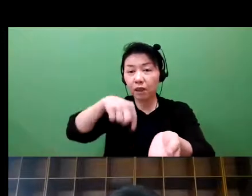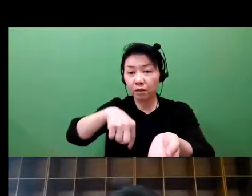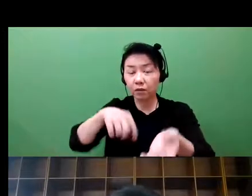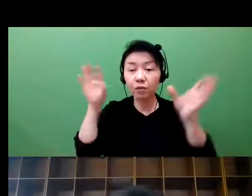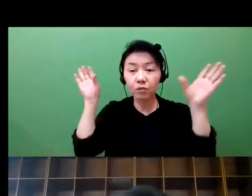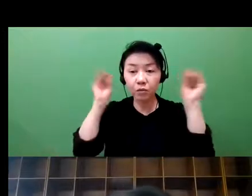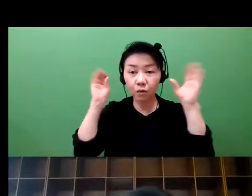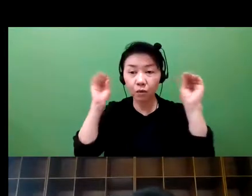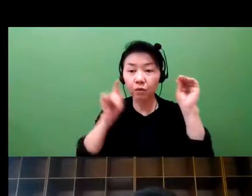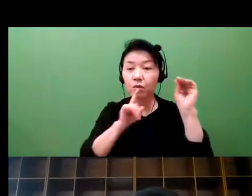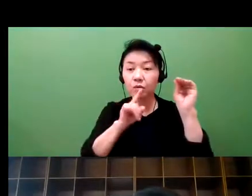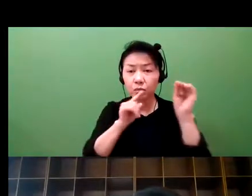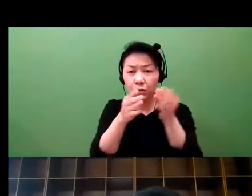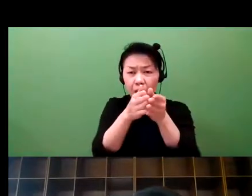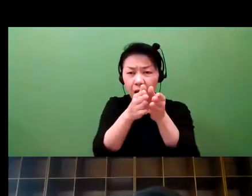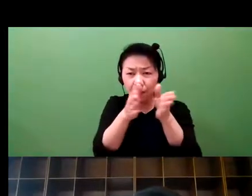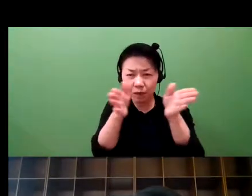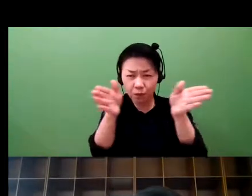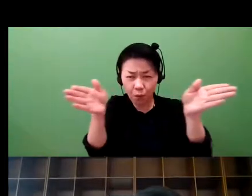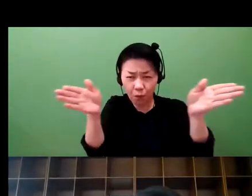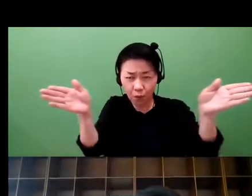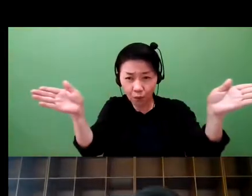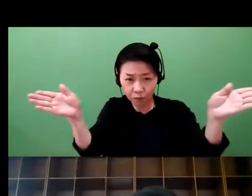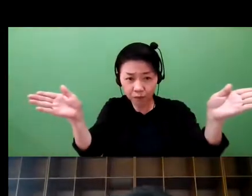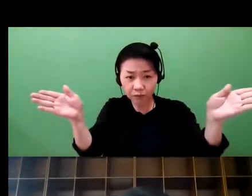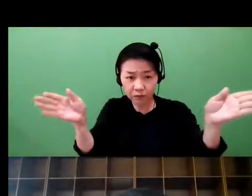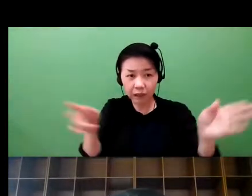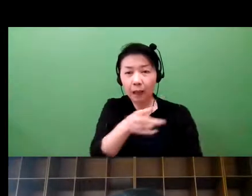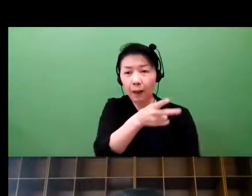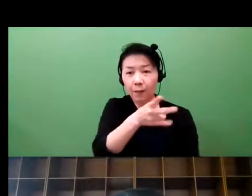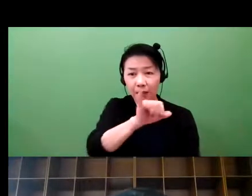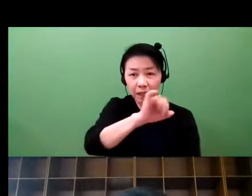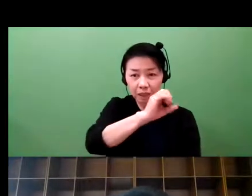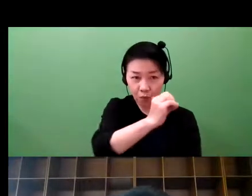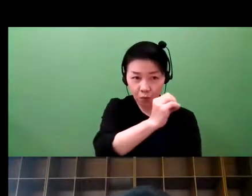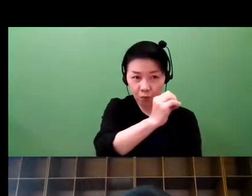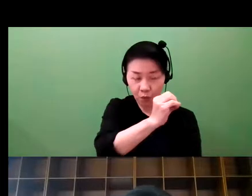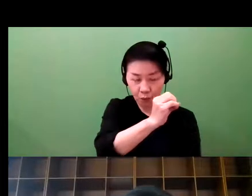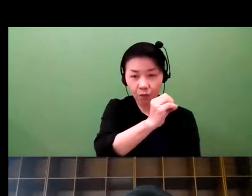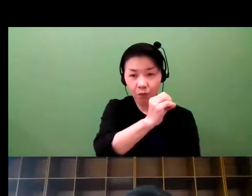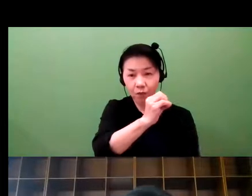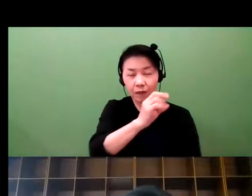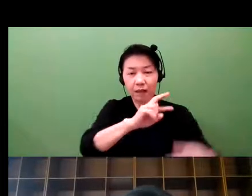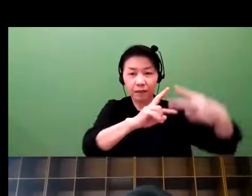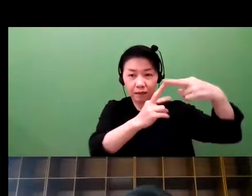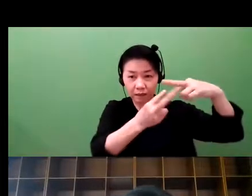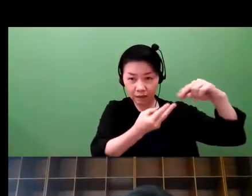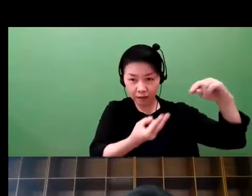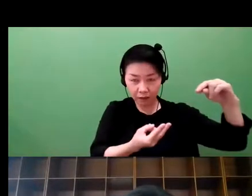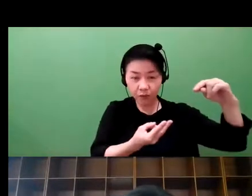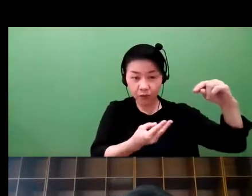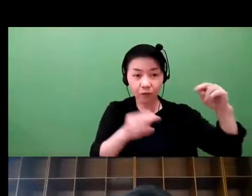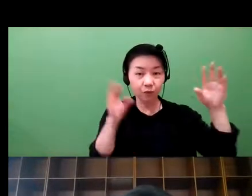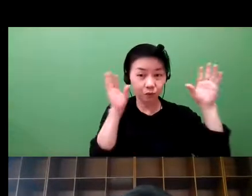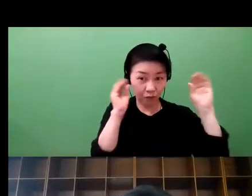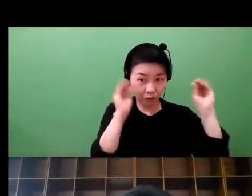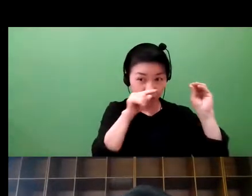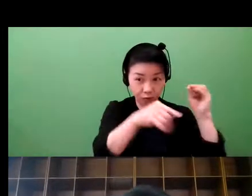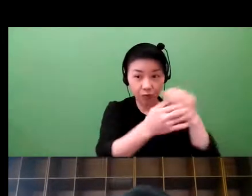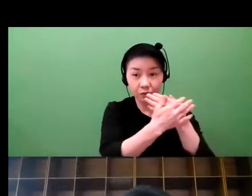of this illustration. Information that encompassed medical services is wide ranging.